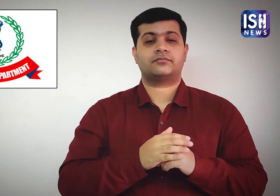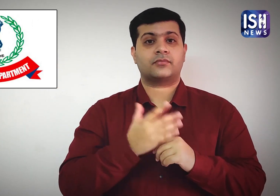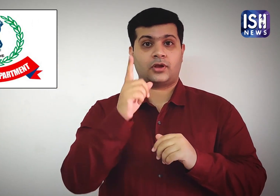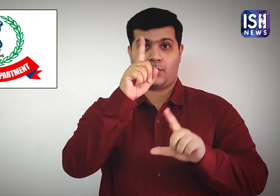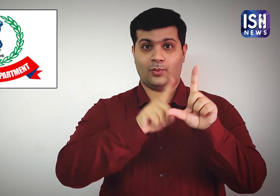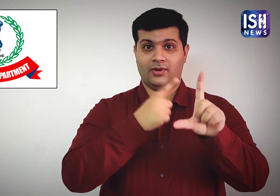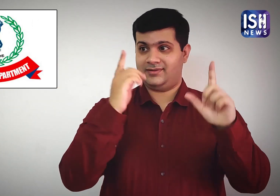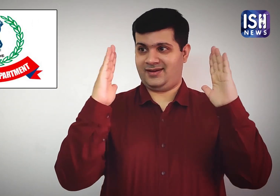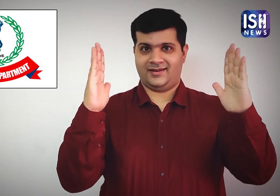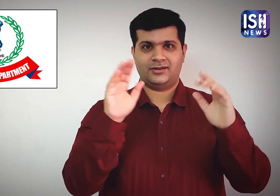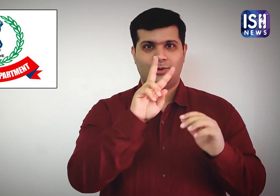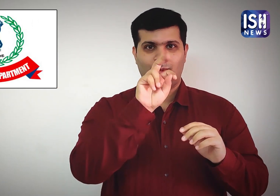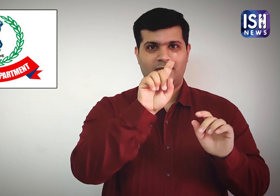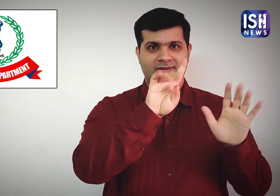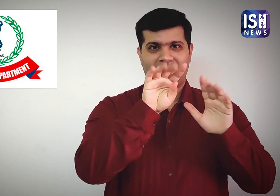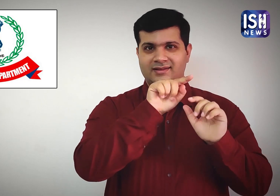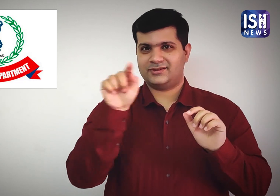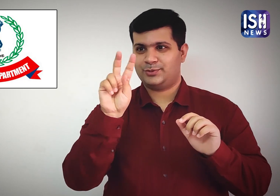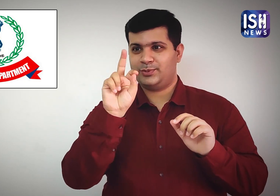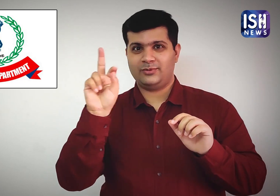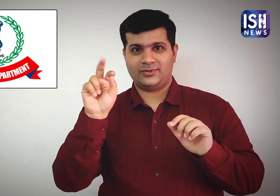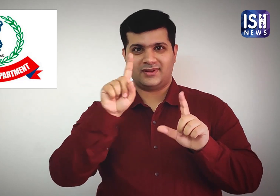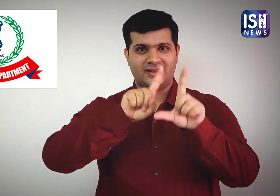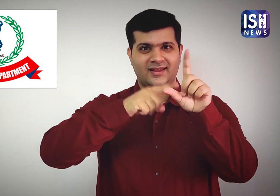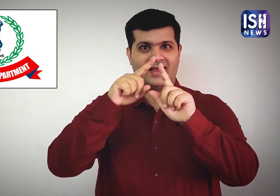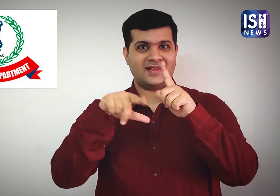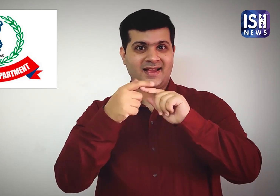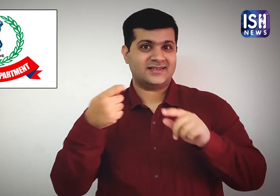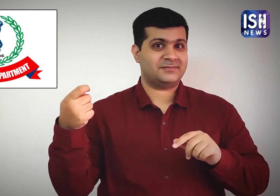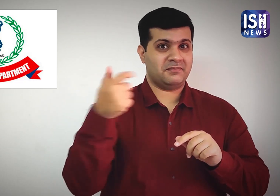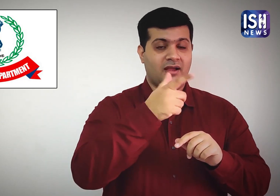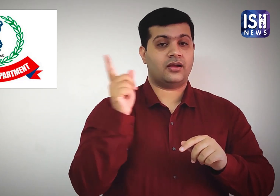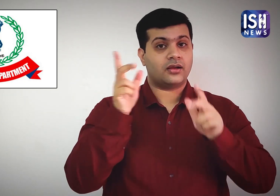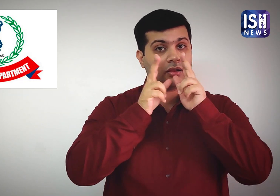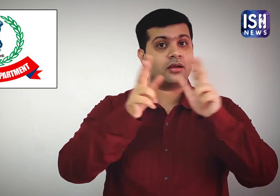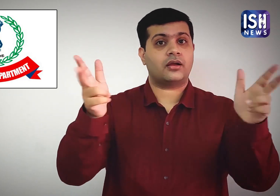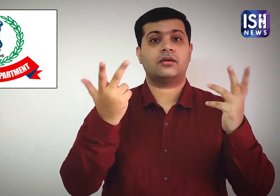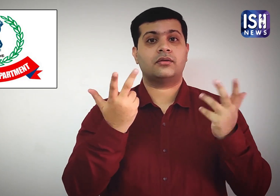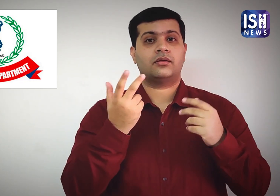they had extended the Income Tax Return (ITR) deadline for FY 2019-20